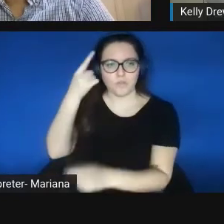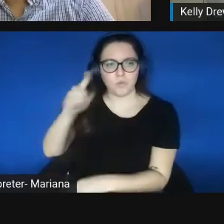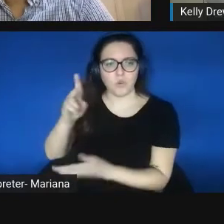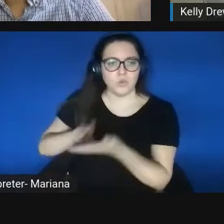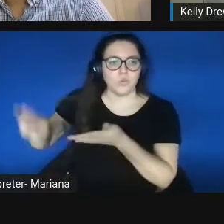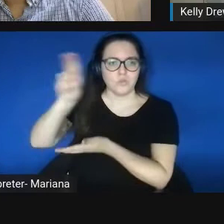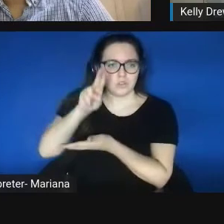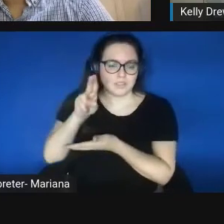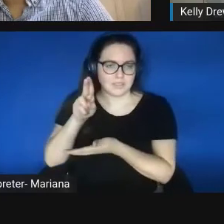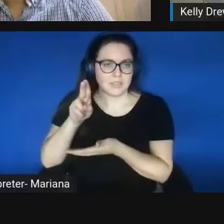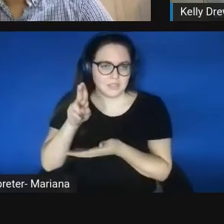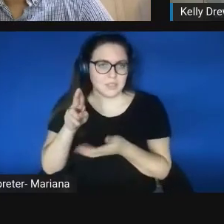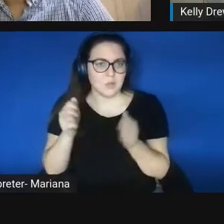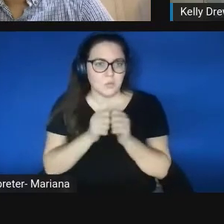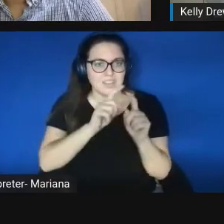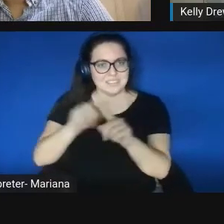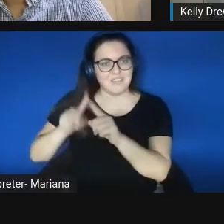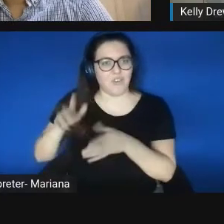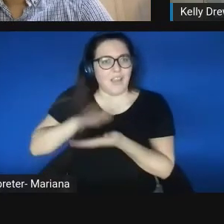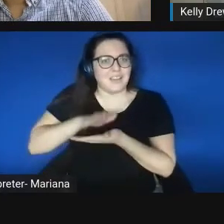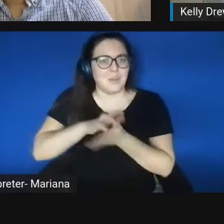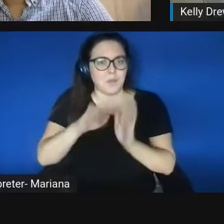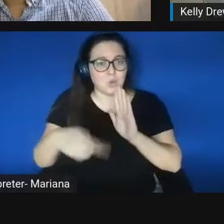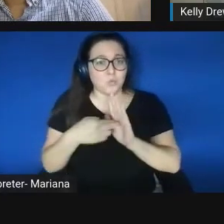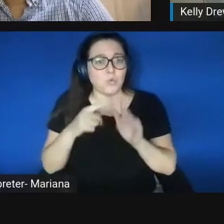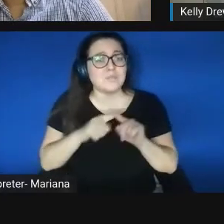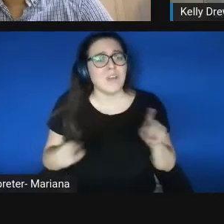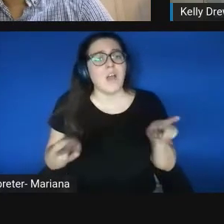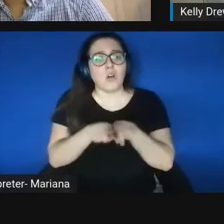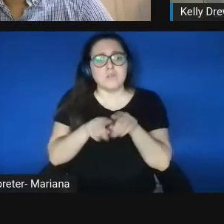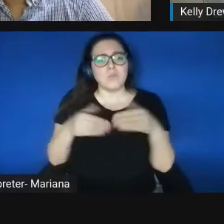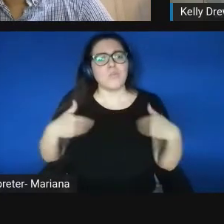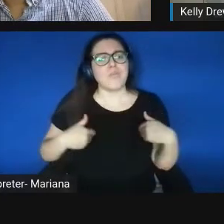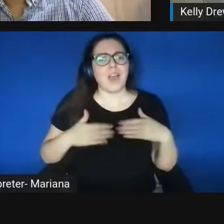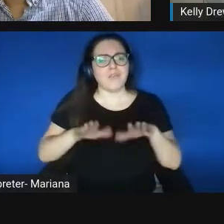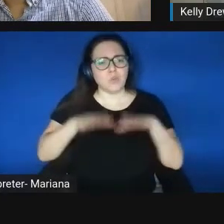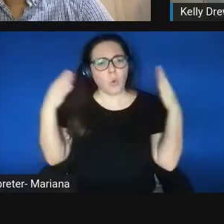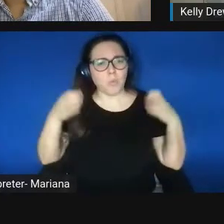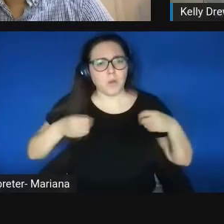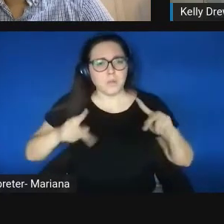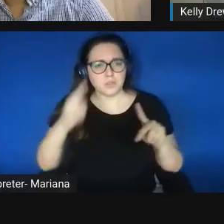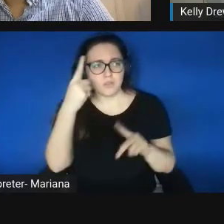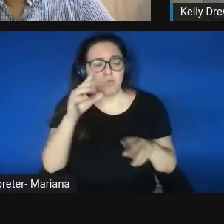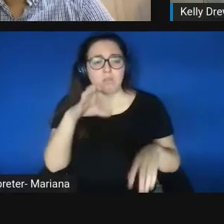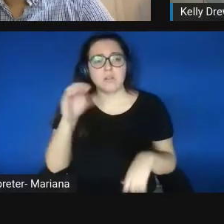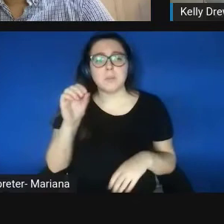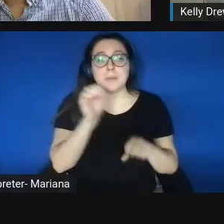but also it's opened opportunity for the company employees to use those facilities.